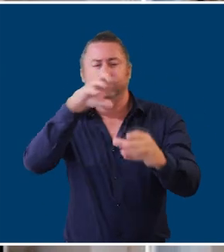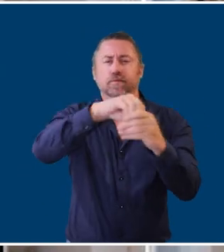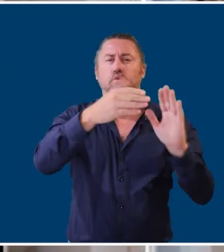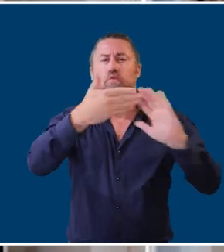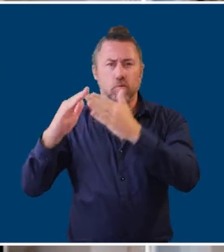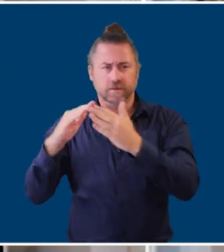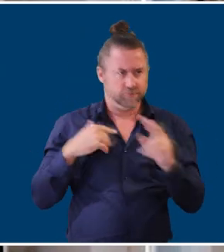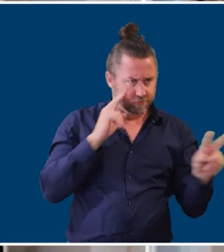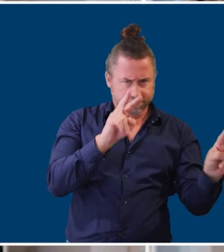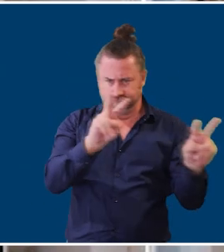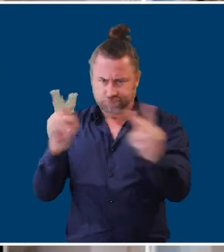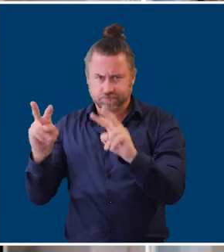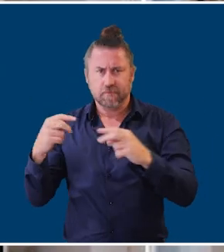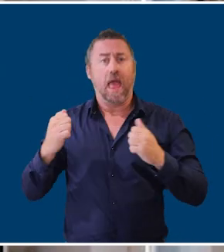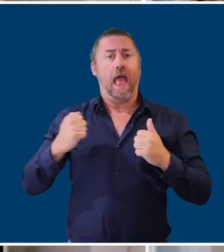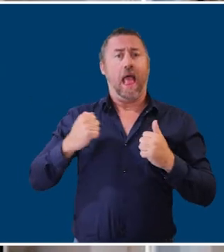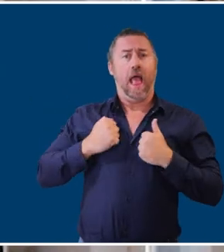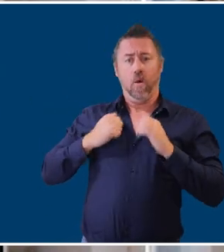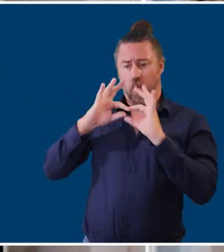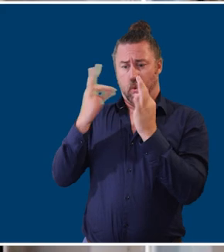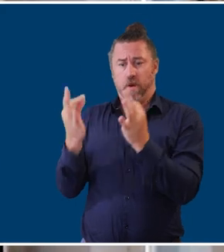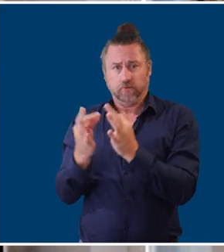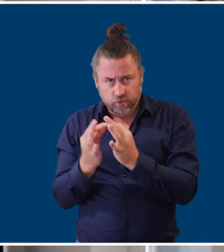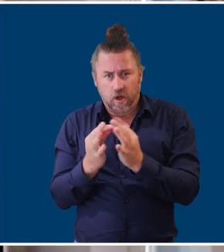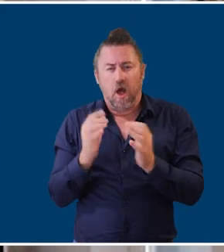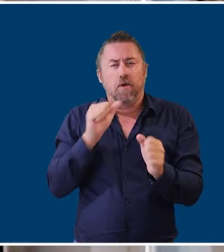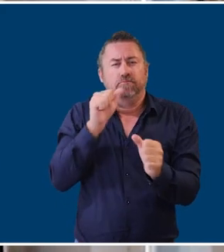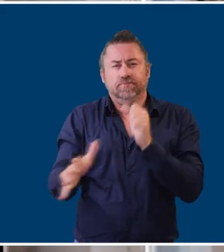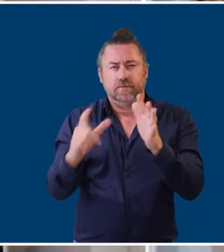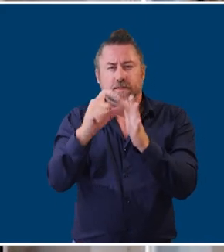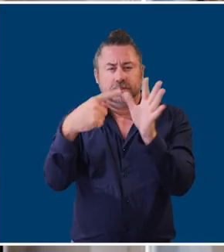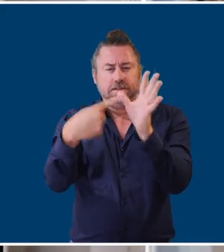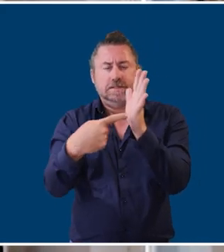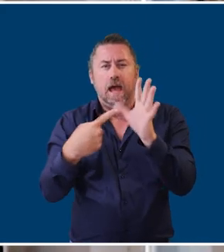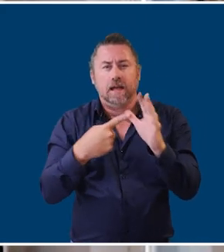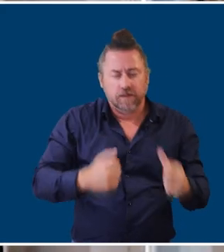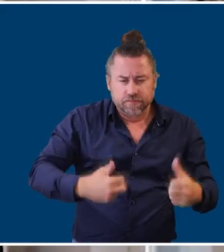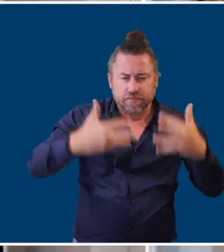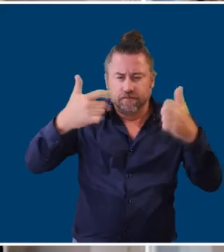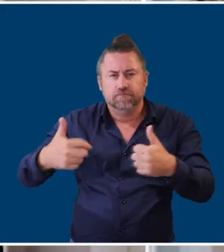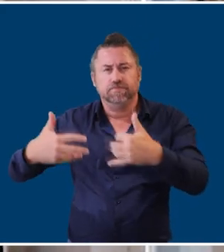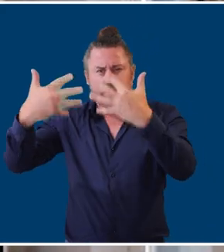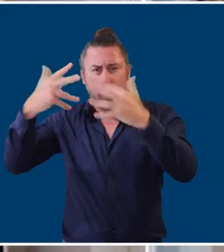concentrates on the data capture and the analysis of the footpath network and its relationship to the transport network. We